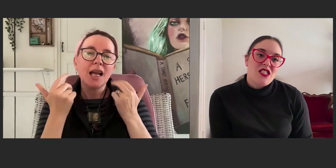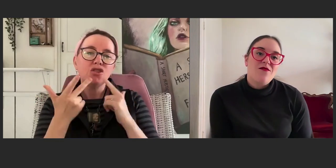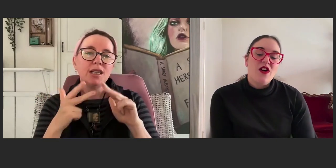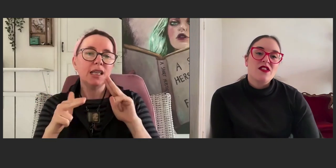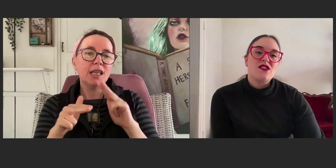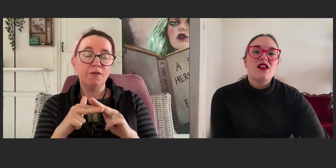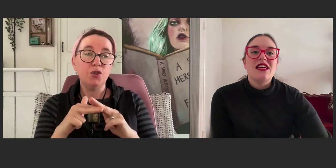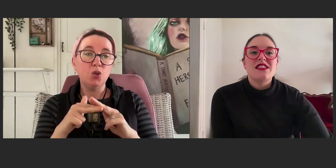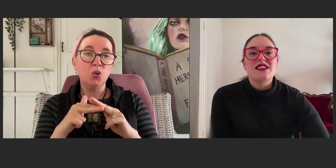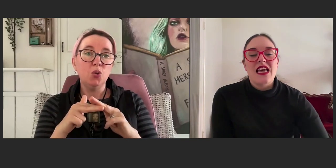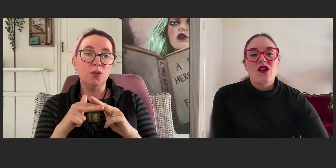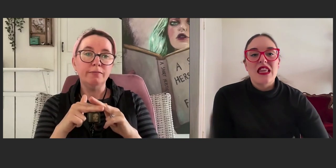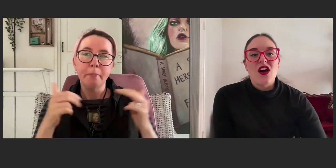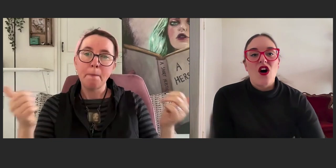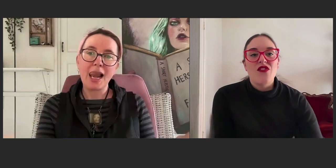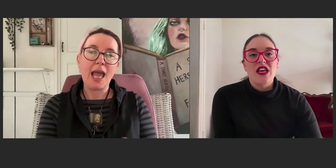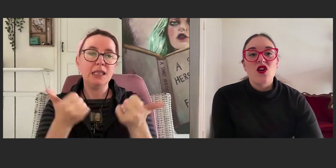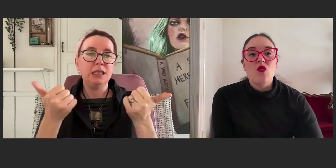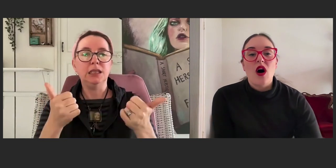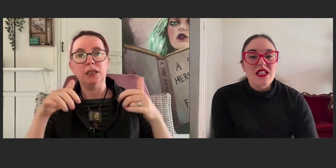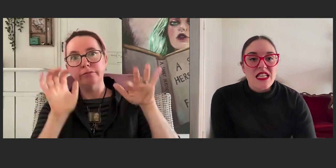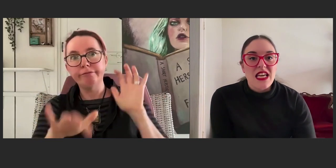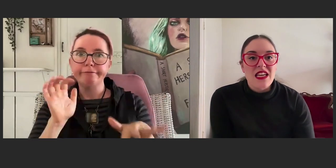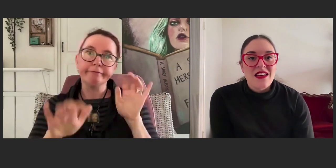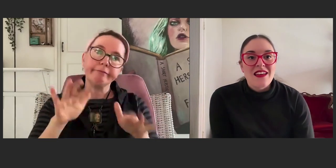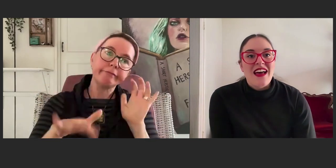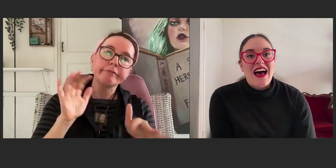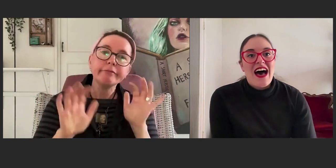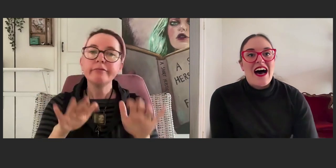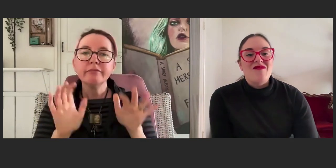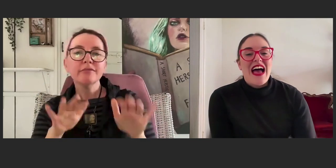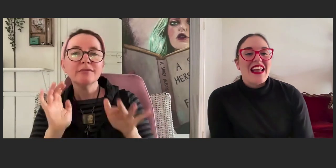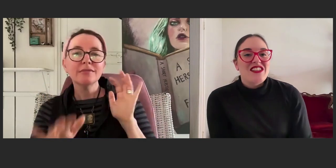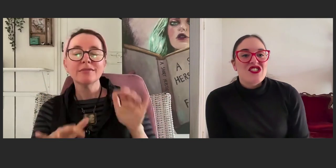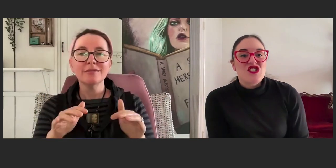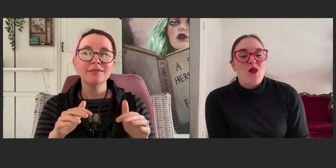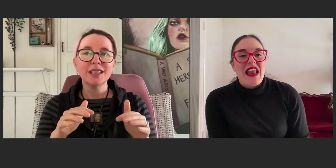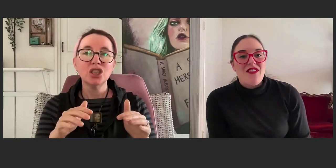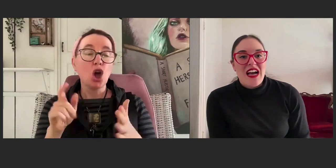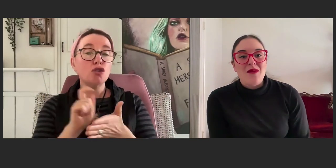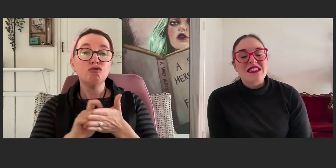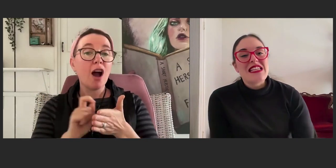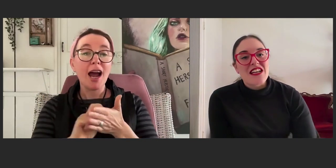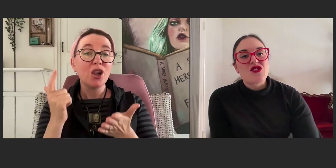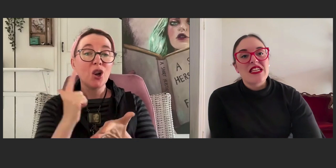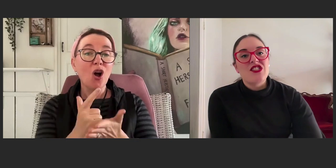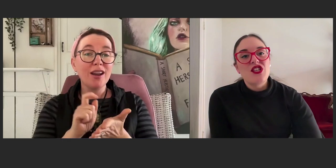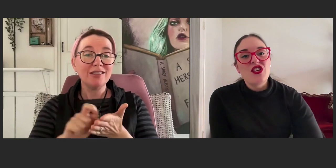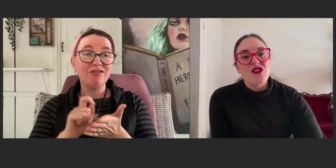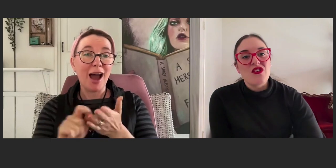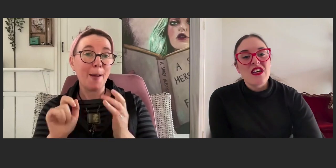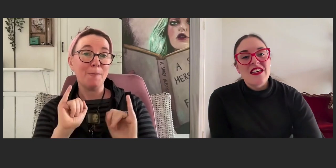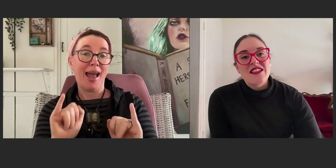to focus not necessarily on the quality and I just do whatever comes naturally to you,